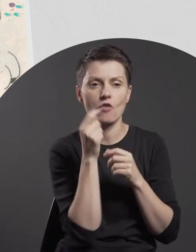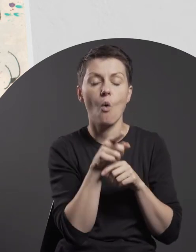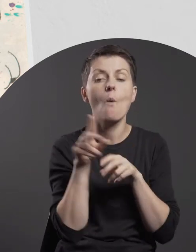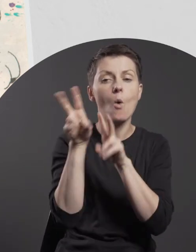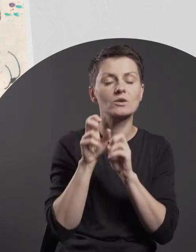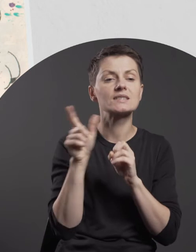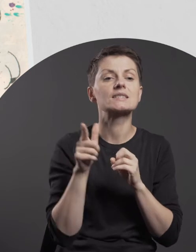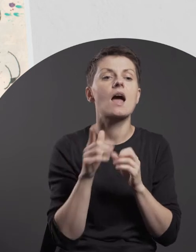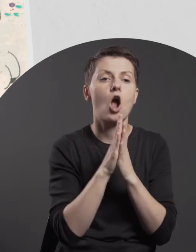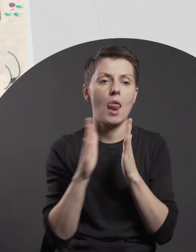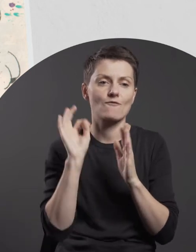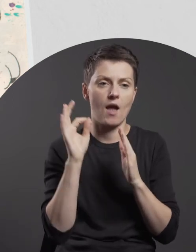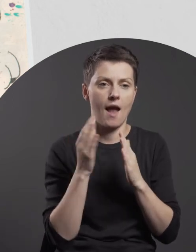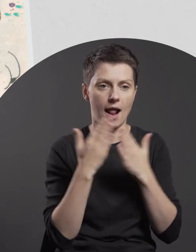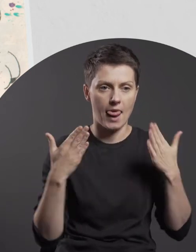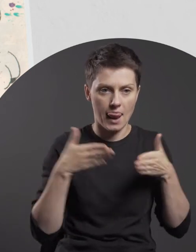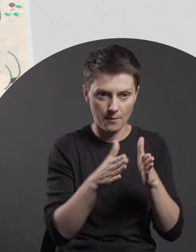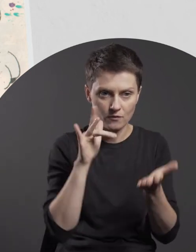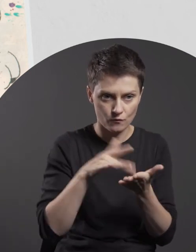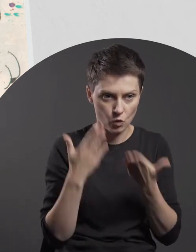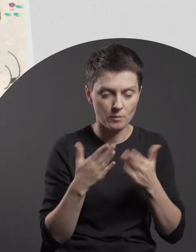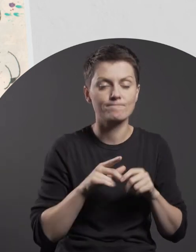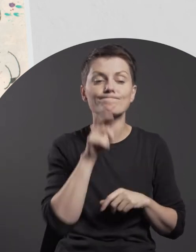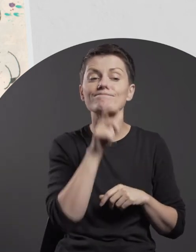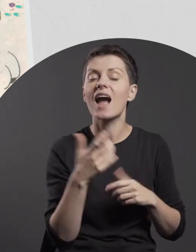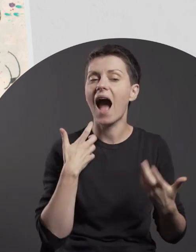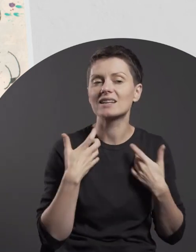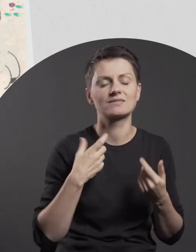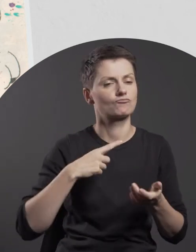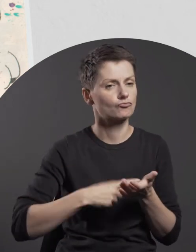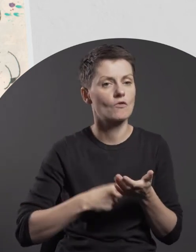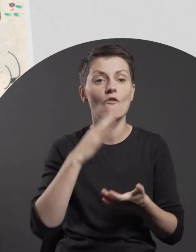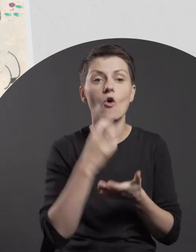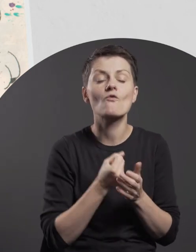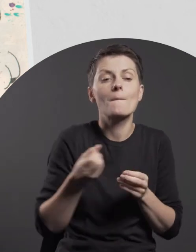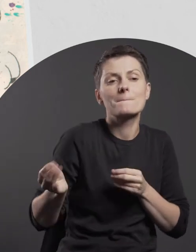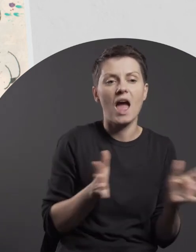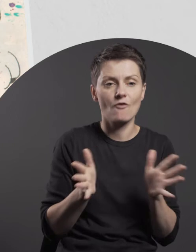The present works belong to a series of activities, during which an element of nature was subjected